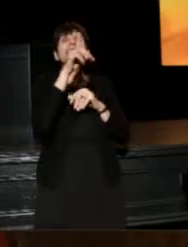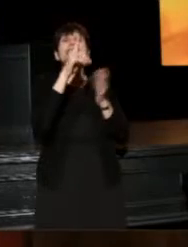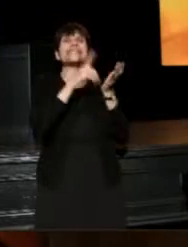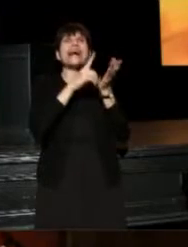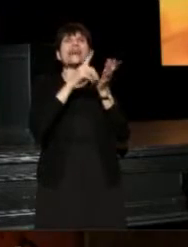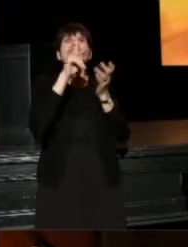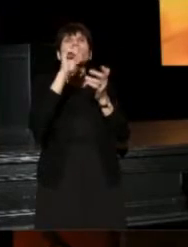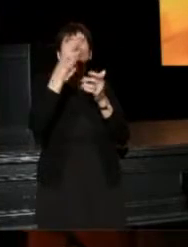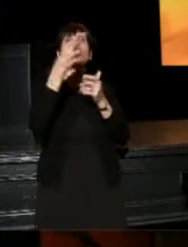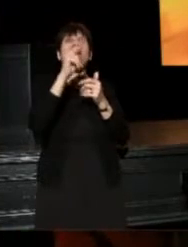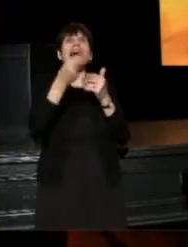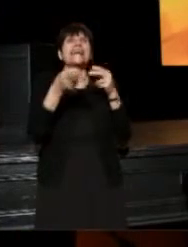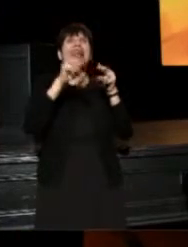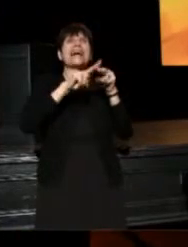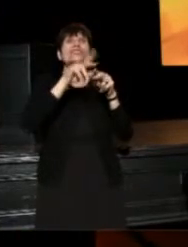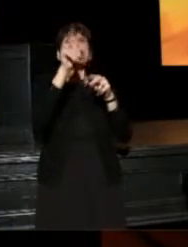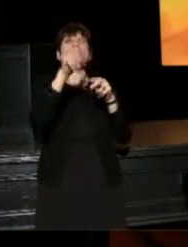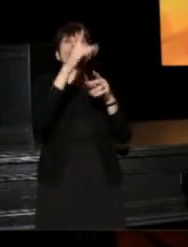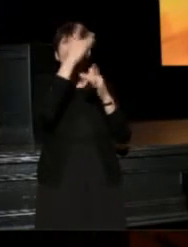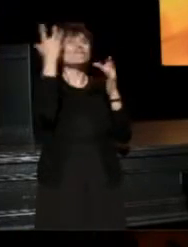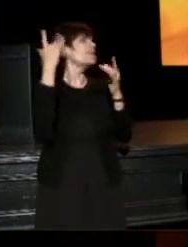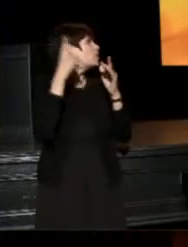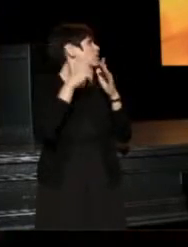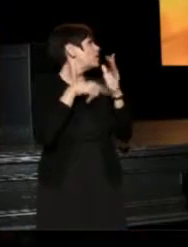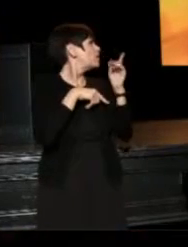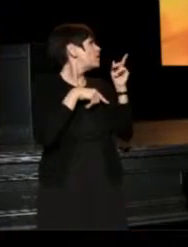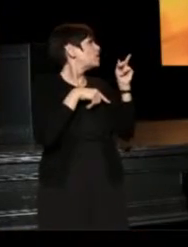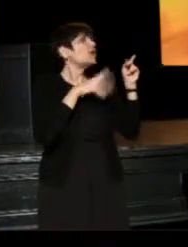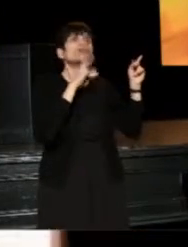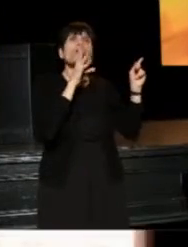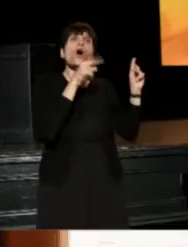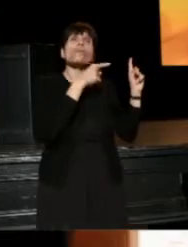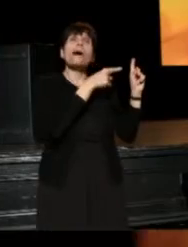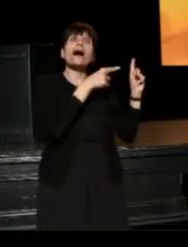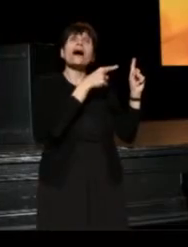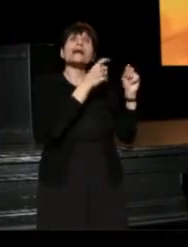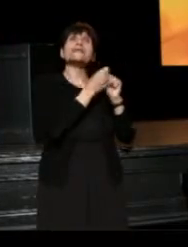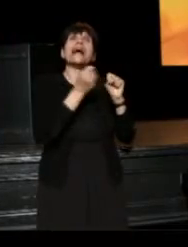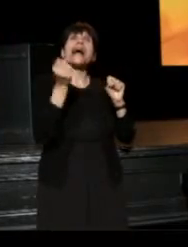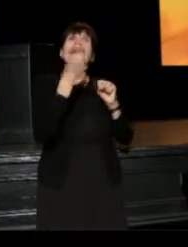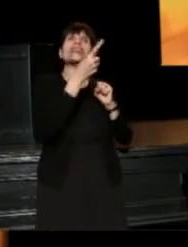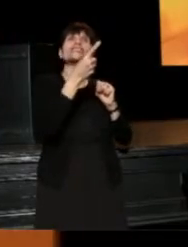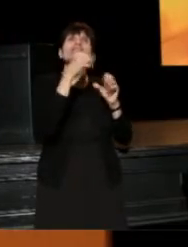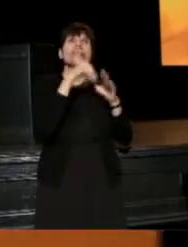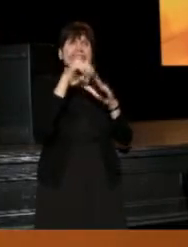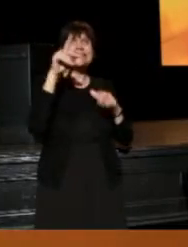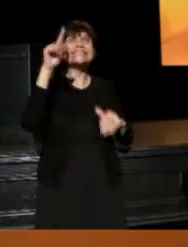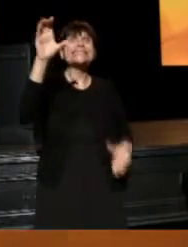one extra question that I forgot, which is to talk about next year in DC.